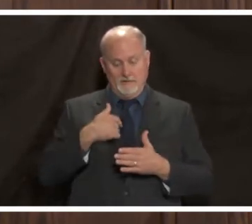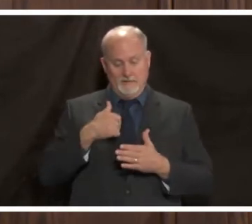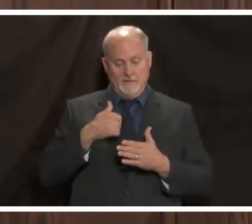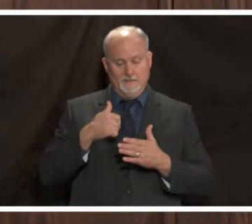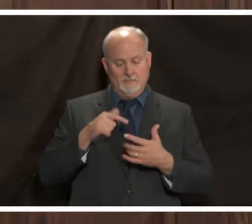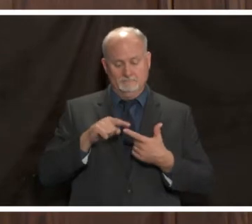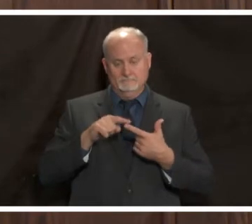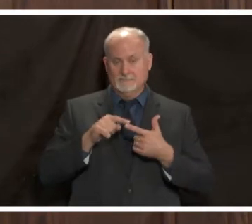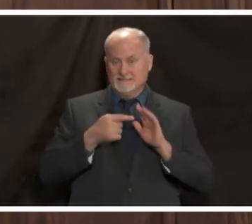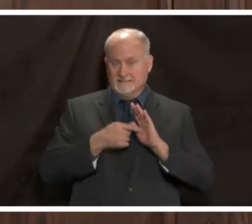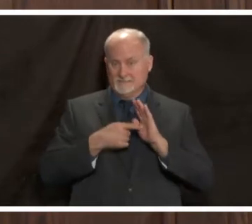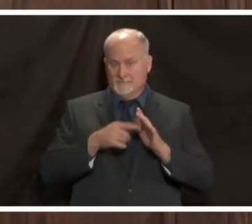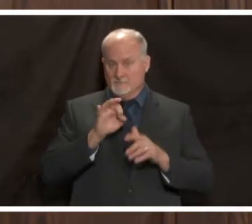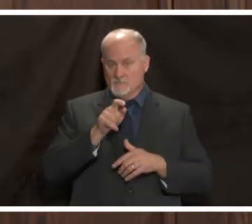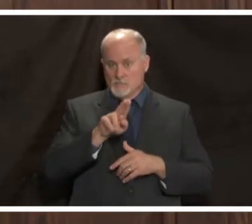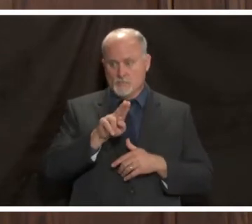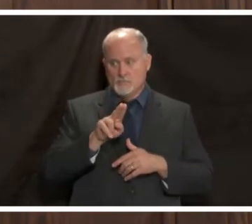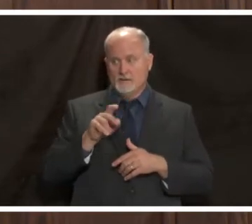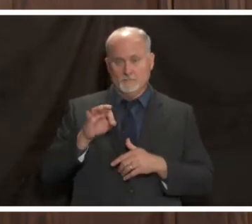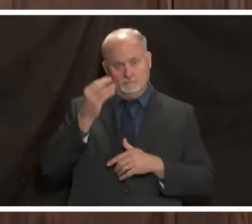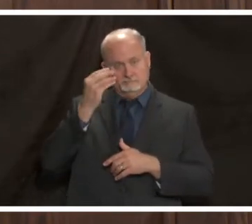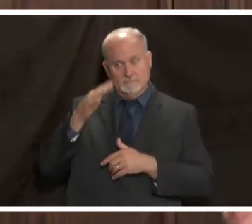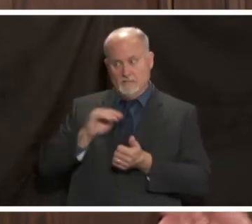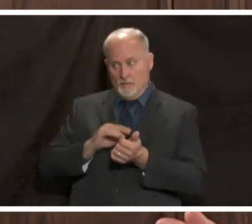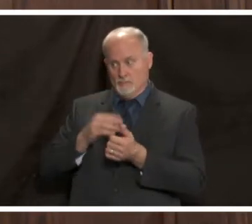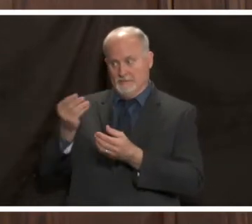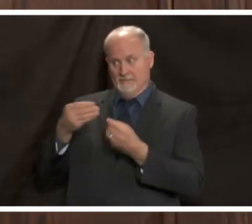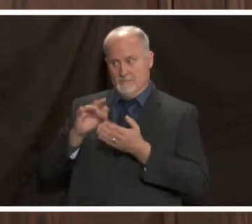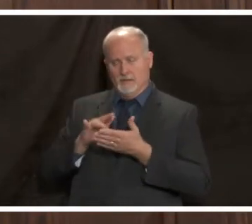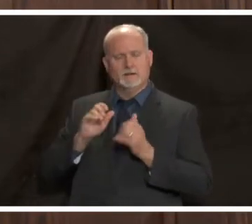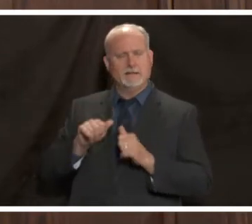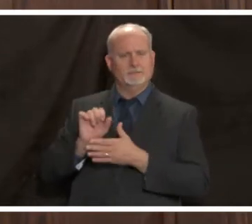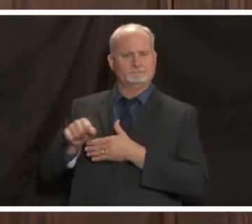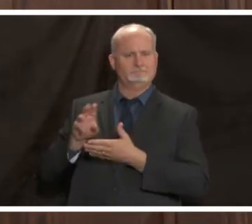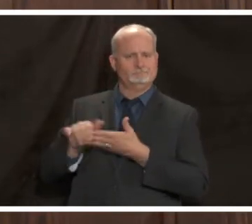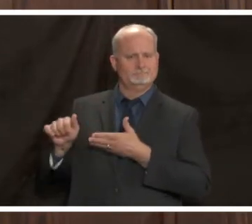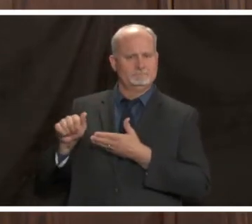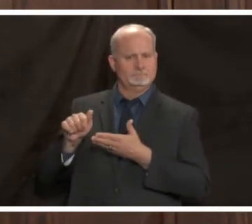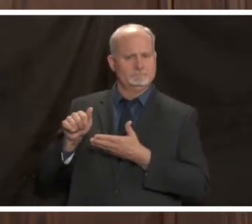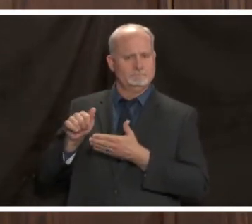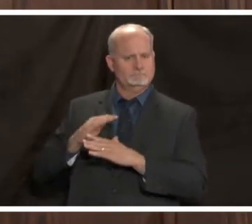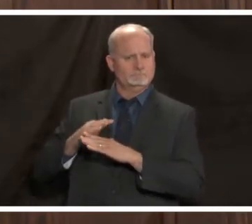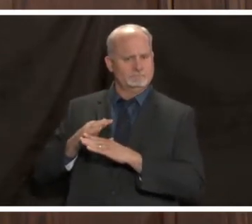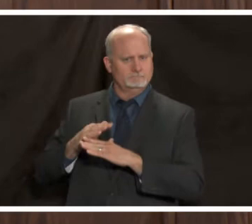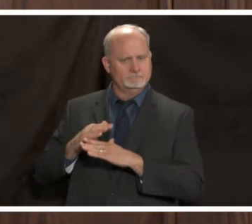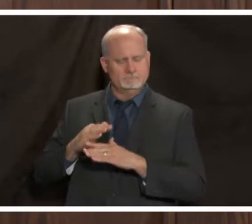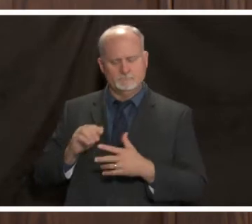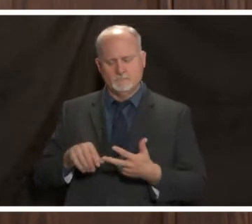hope to one day but we don't have it now the third of course is covid which kind of starts with some